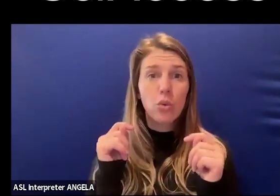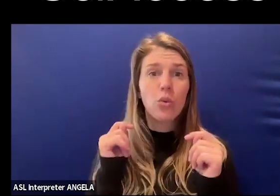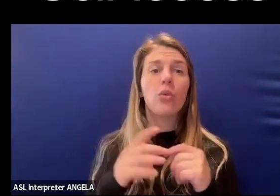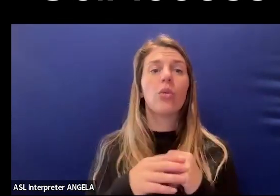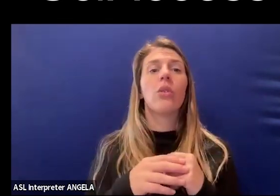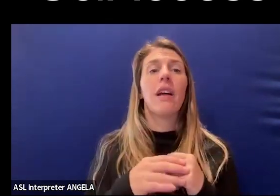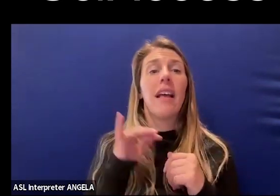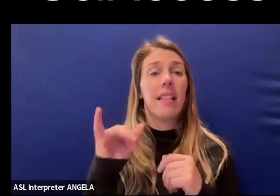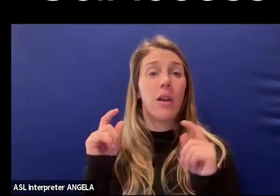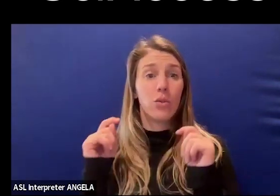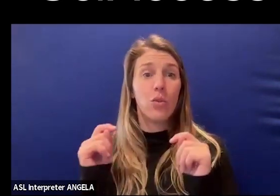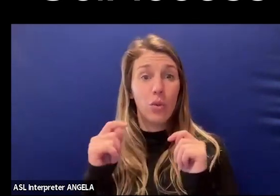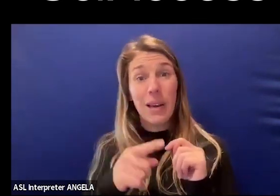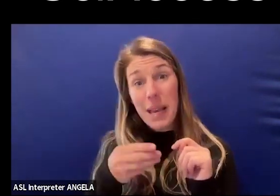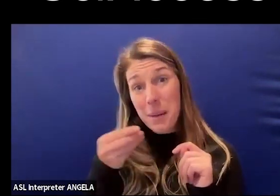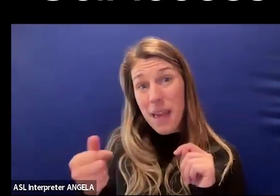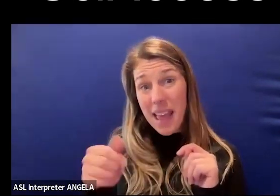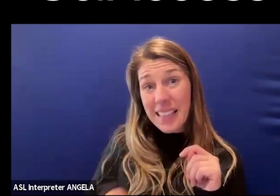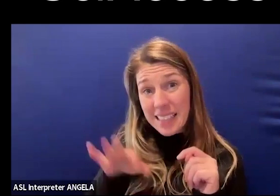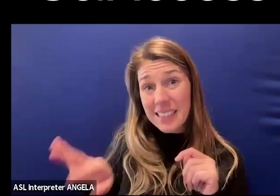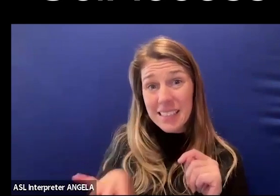that tutor, he paid out of pocket.